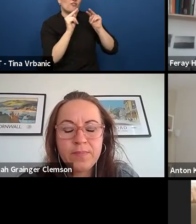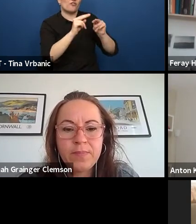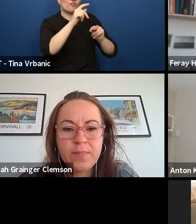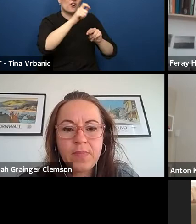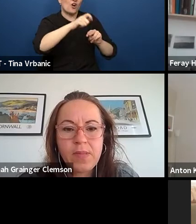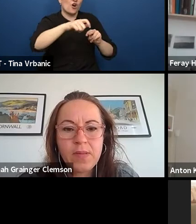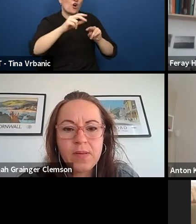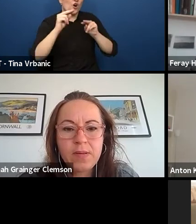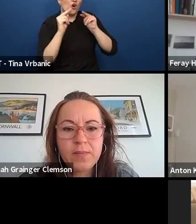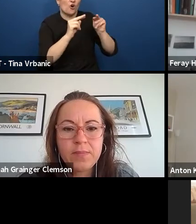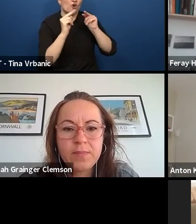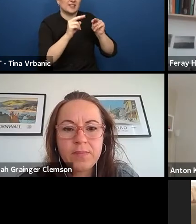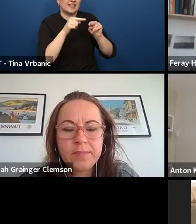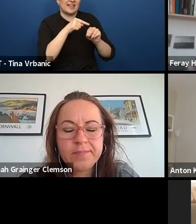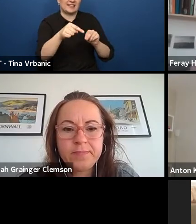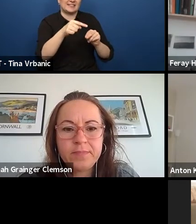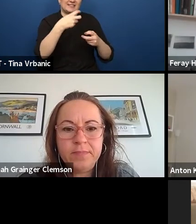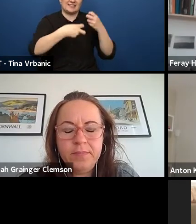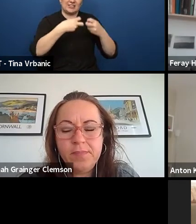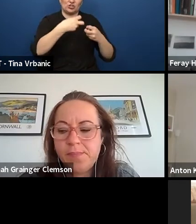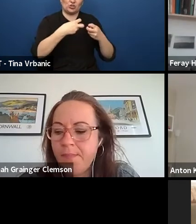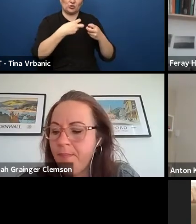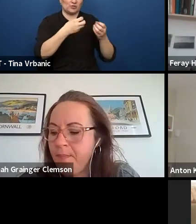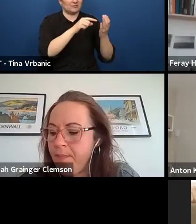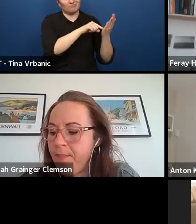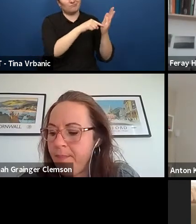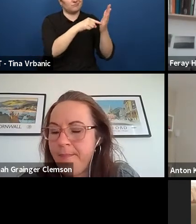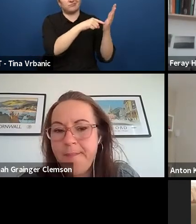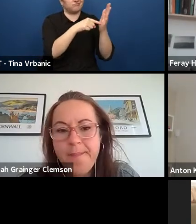So, I think it's would be very interesting for adult theatre as well